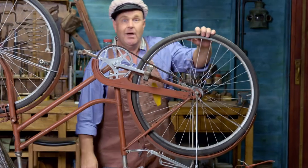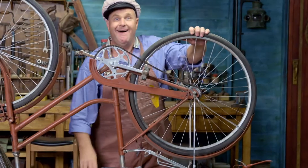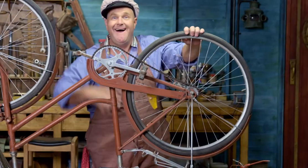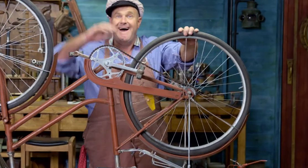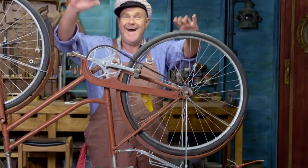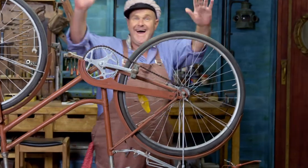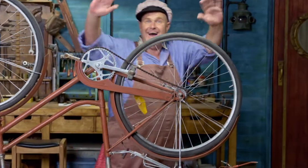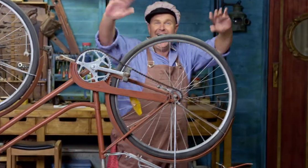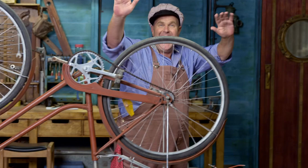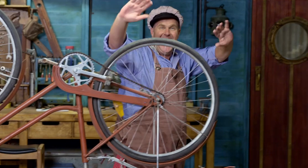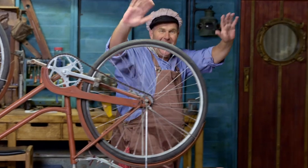Oh, hello everyone!